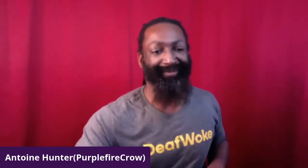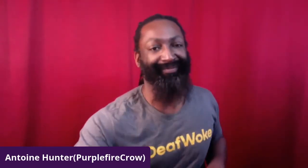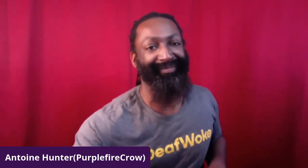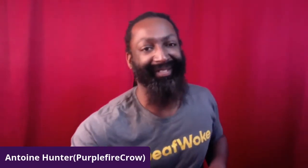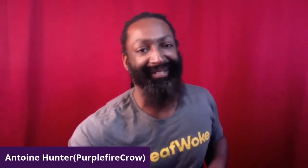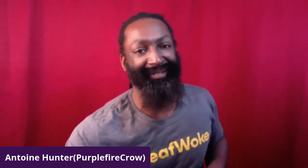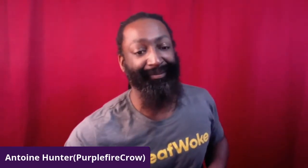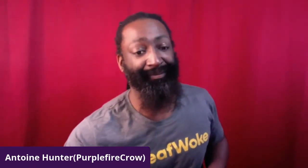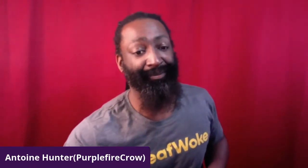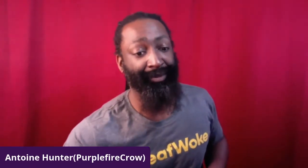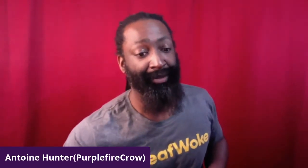Really they're great people.